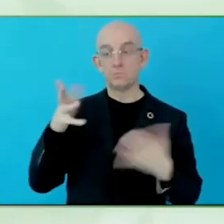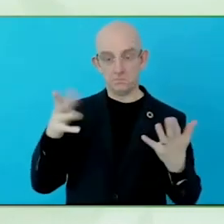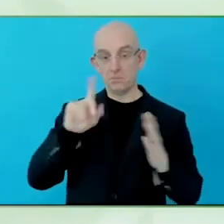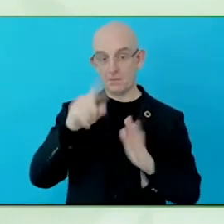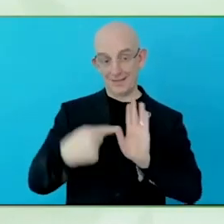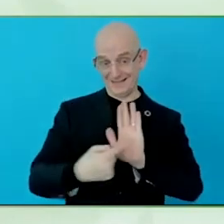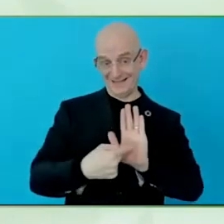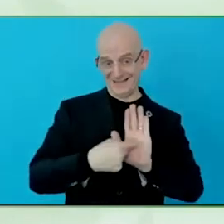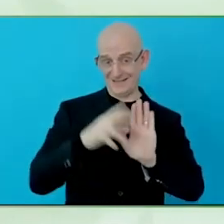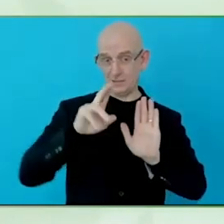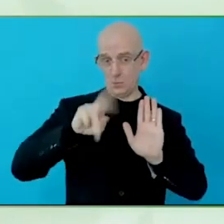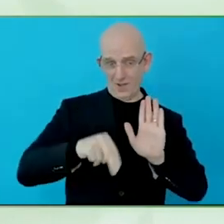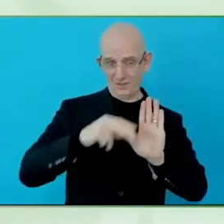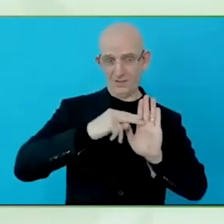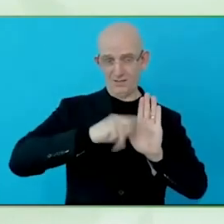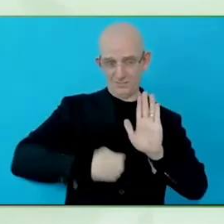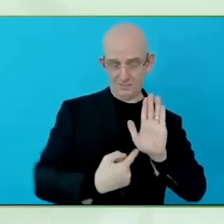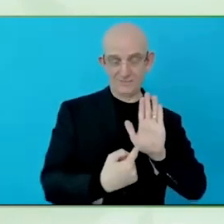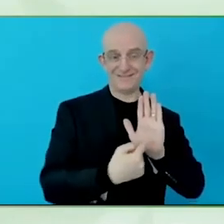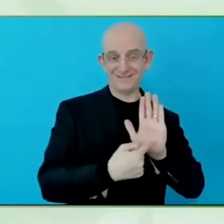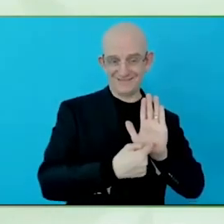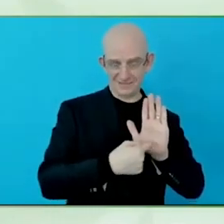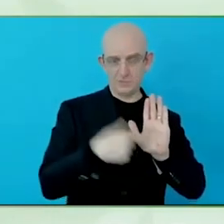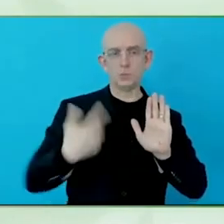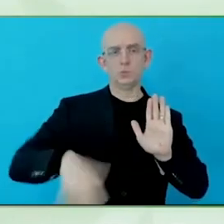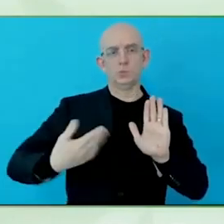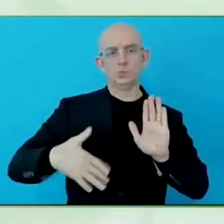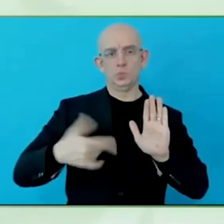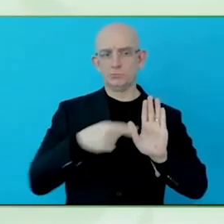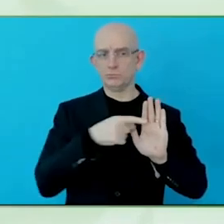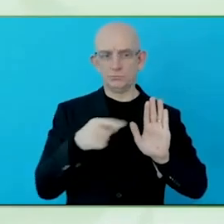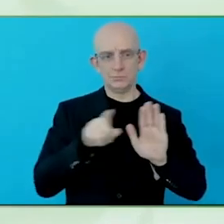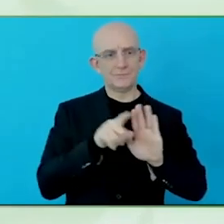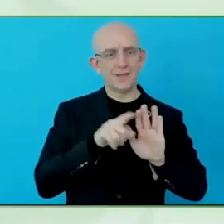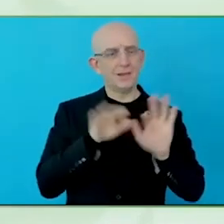normative instrument, a binding instrument for member states, it is